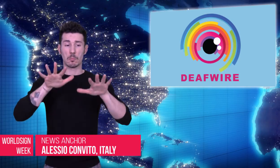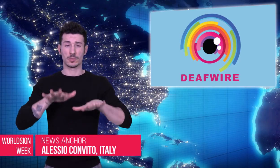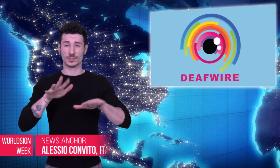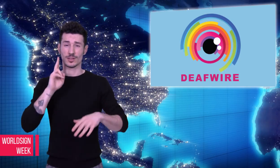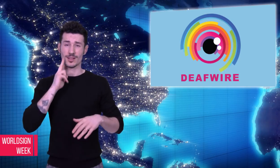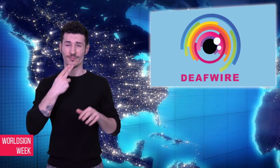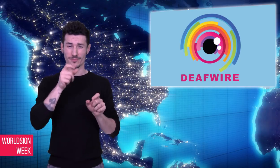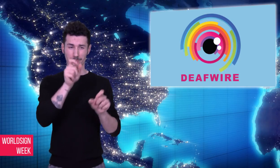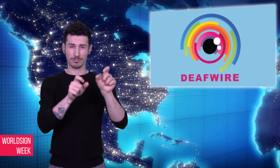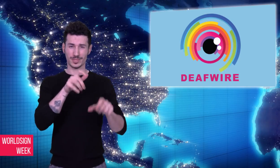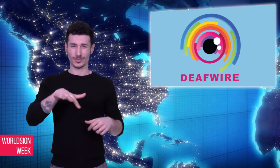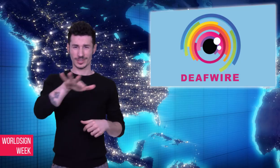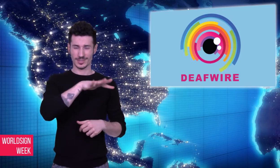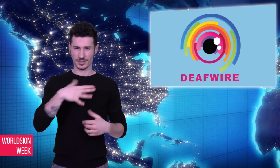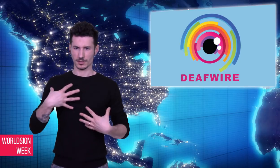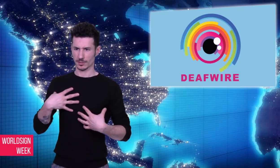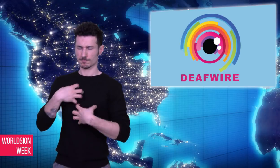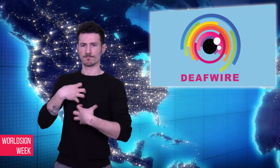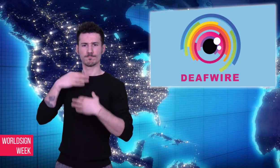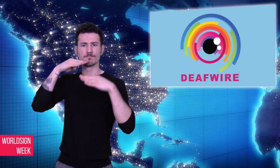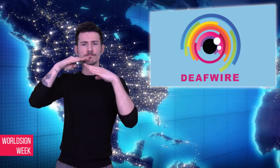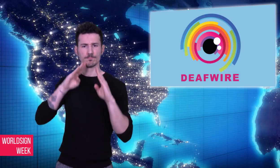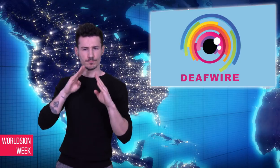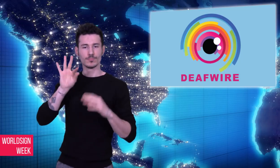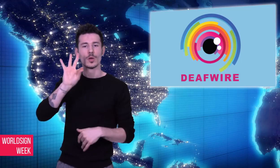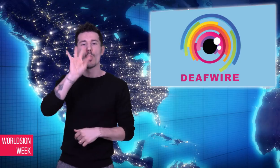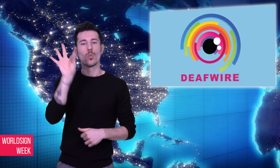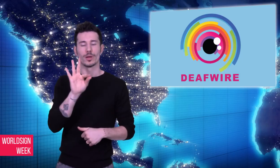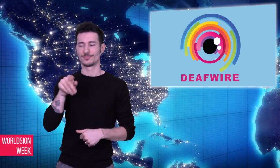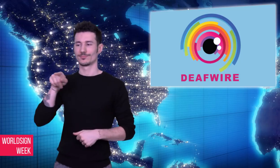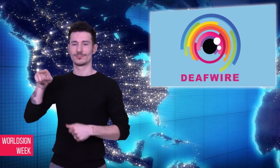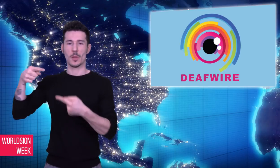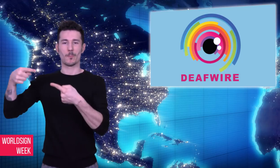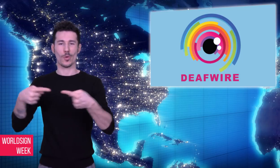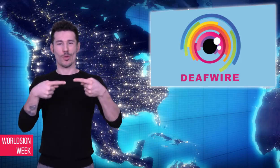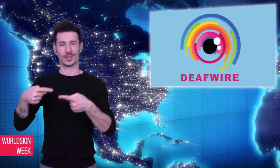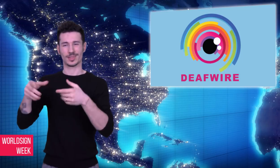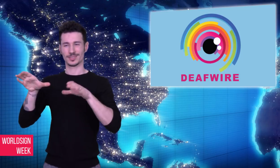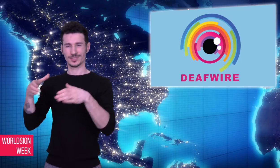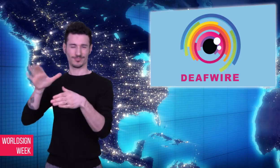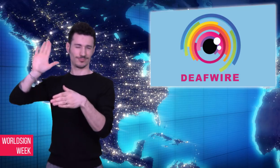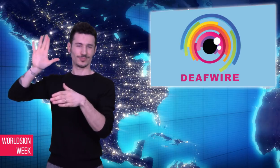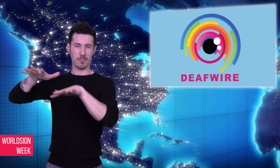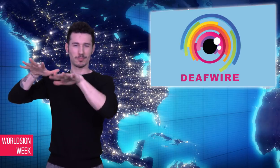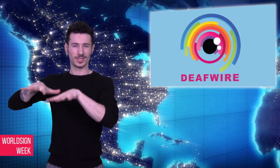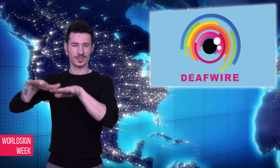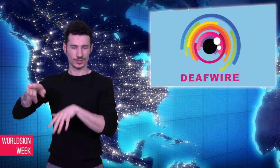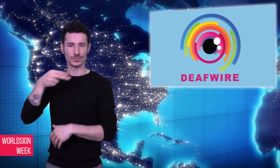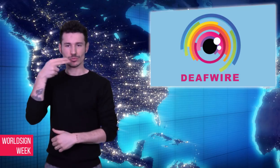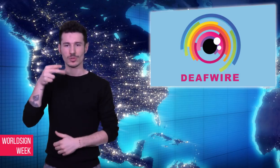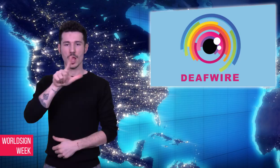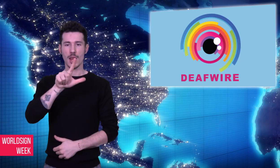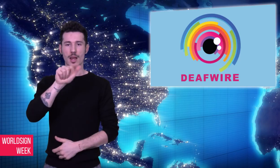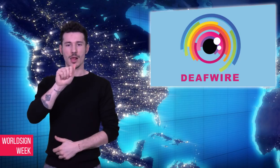British Deaf people are upset with a